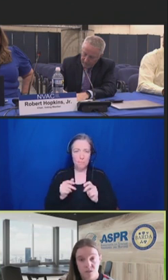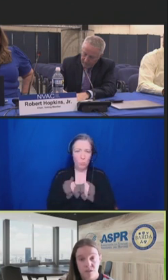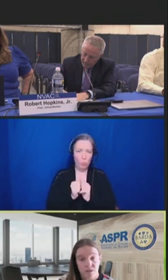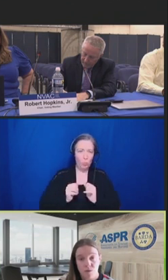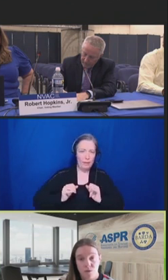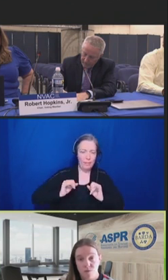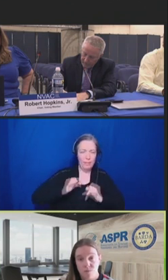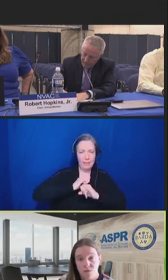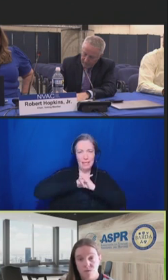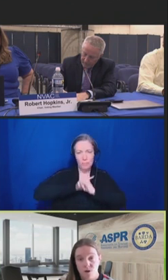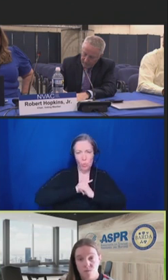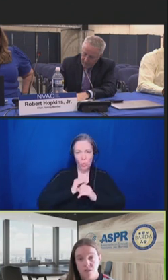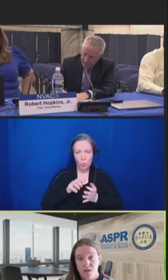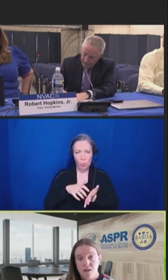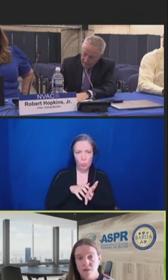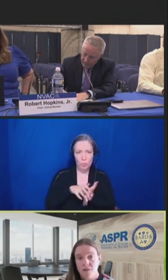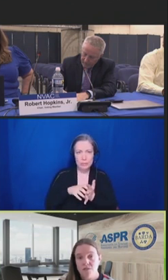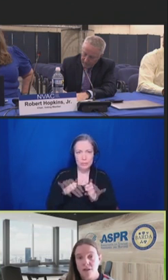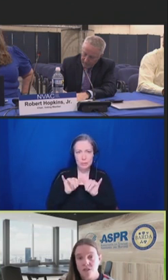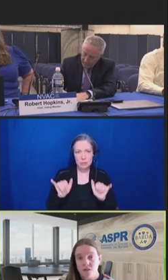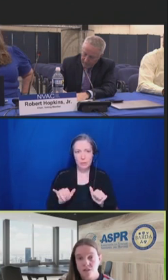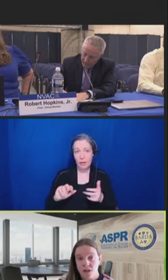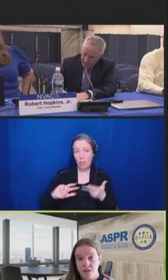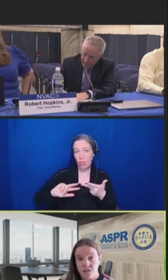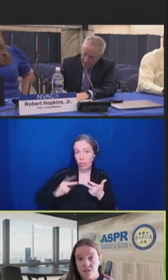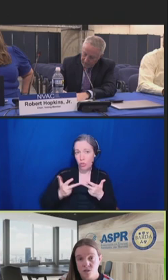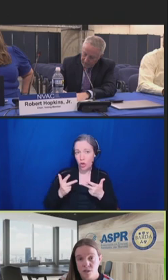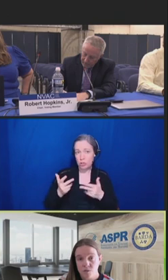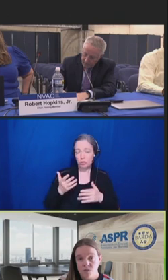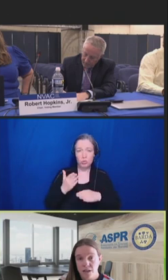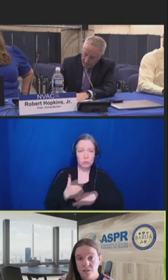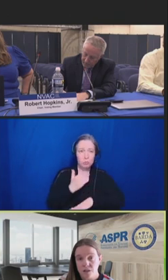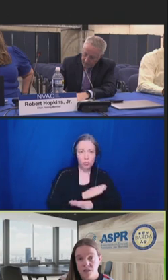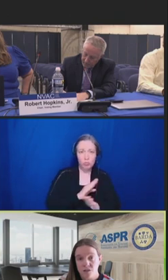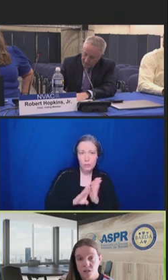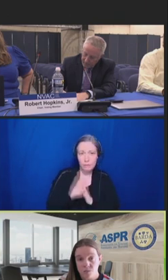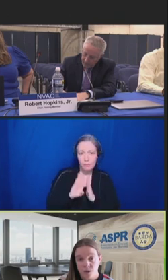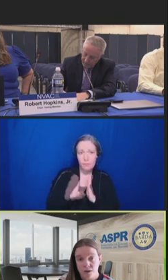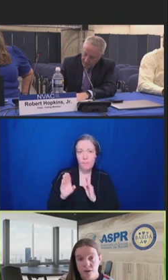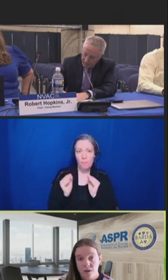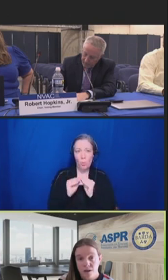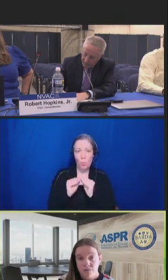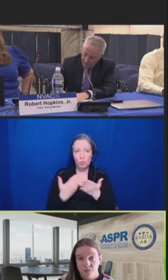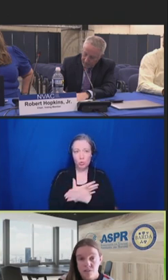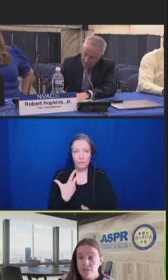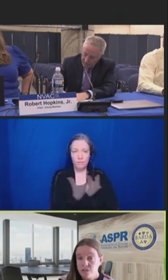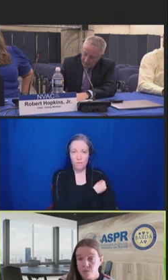platforms, and manufacturing strategies to enable faster, cheaper -- faster and cheaper